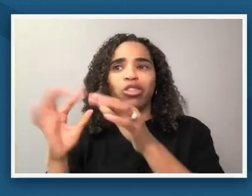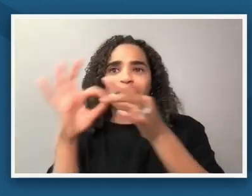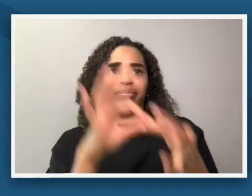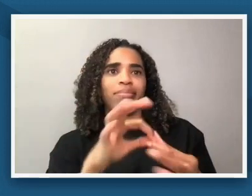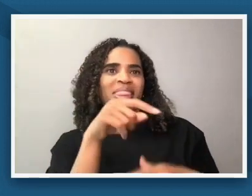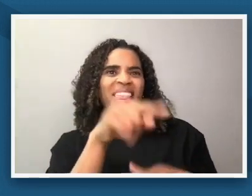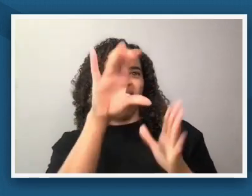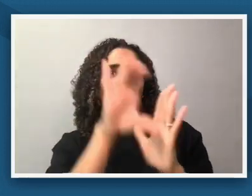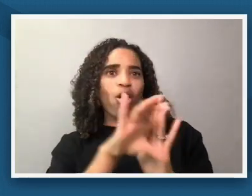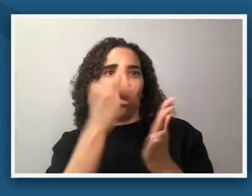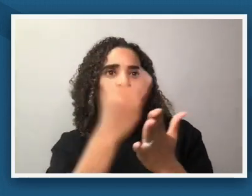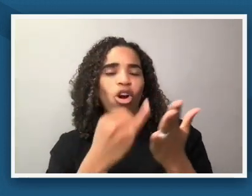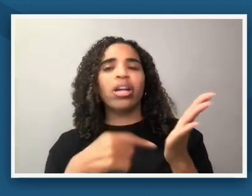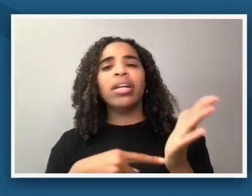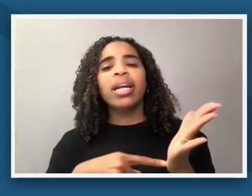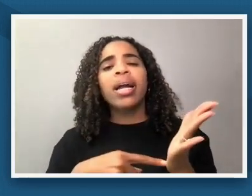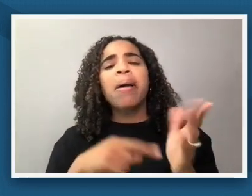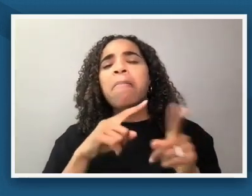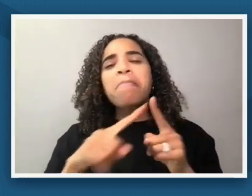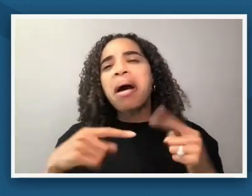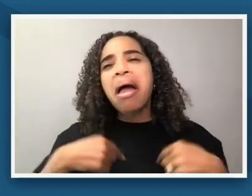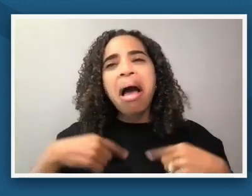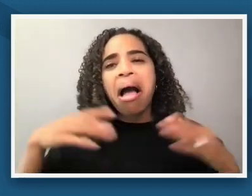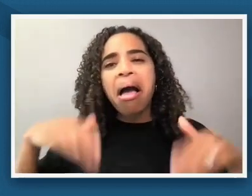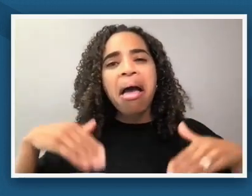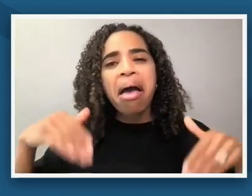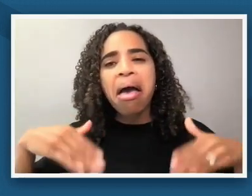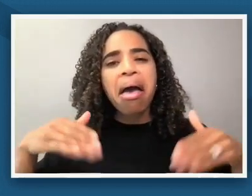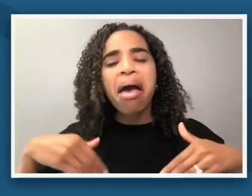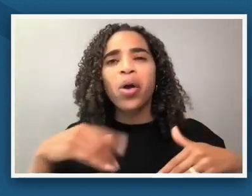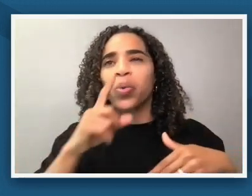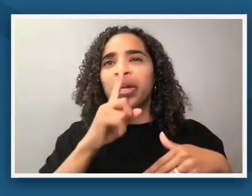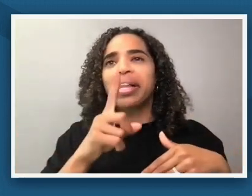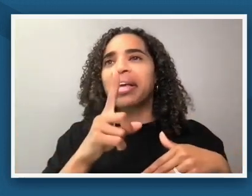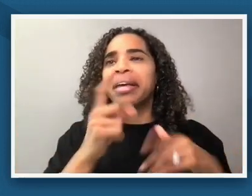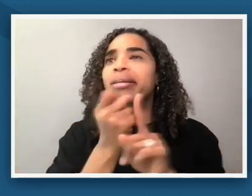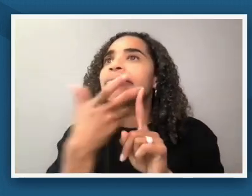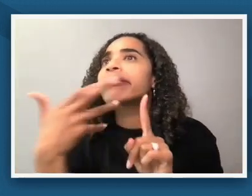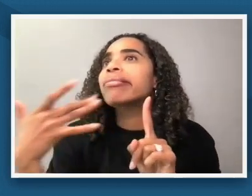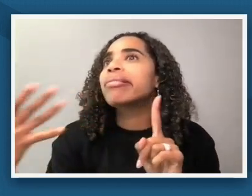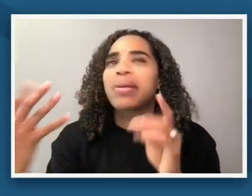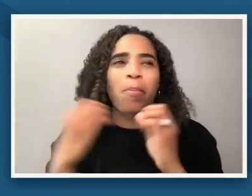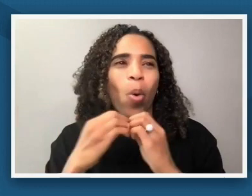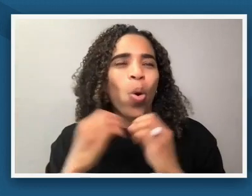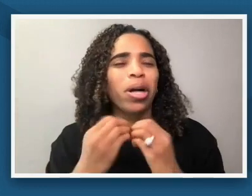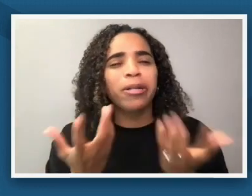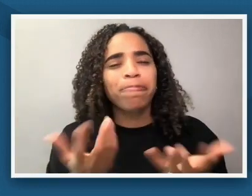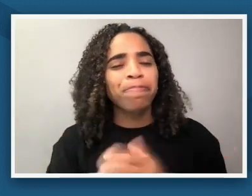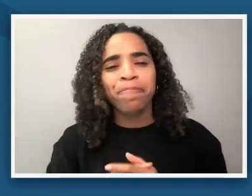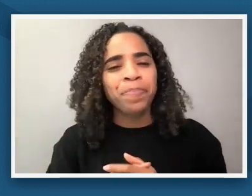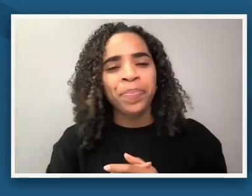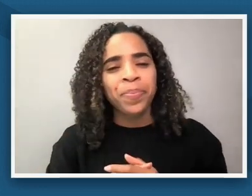really venturing